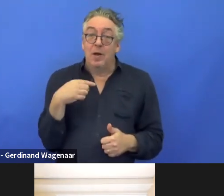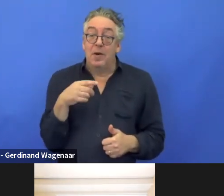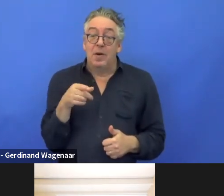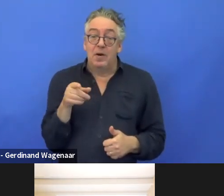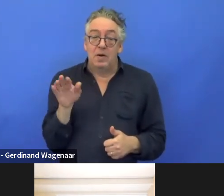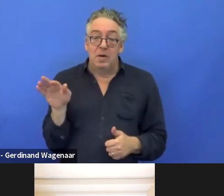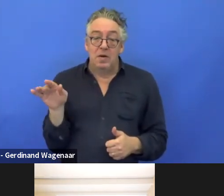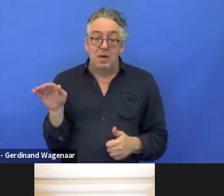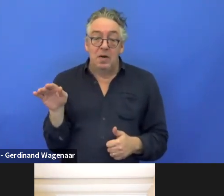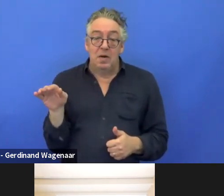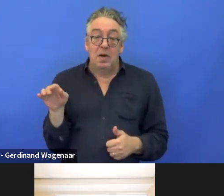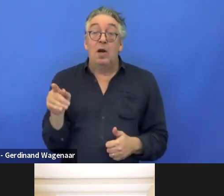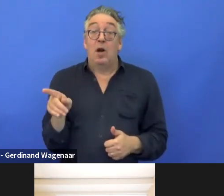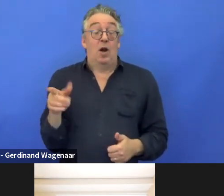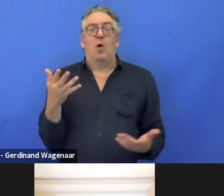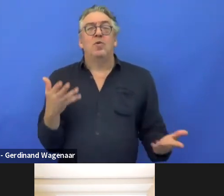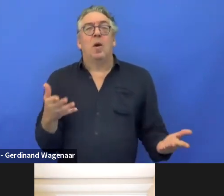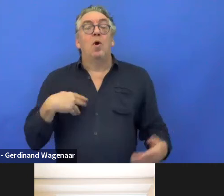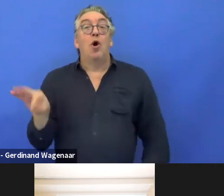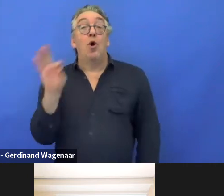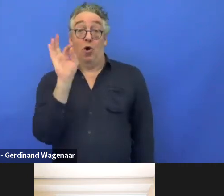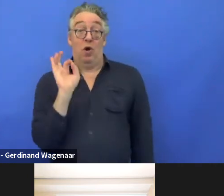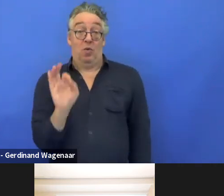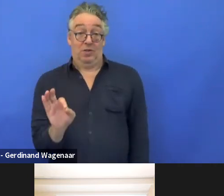So my question is this, for example,